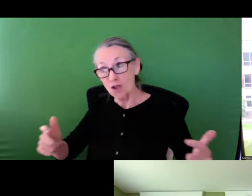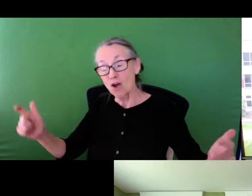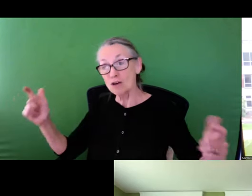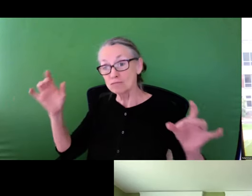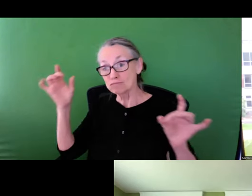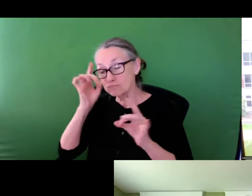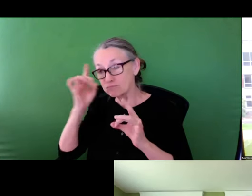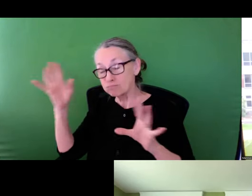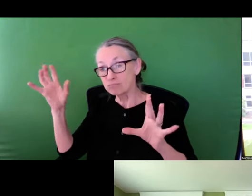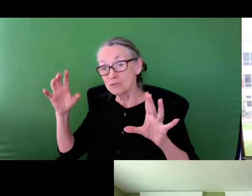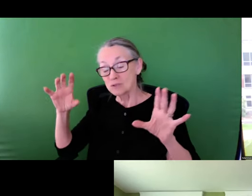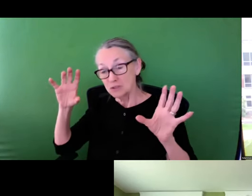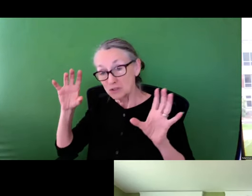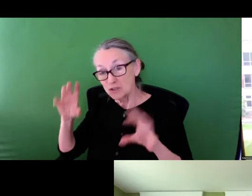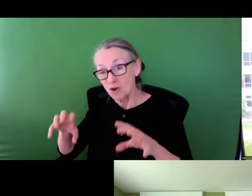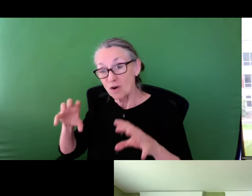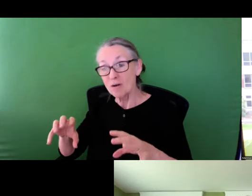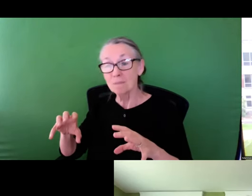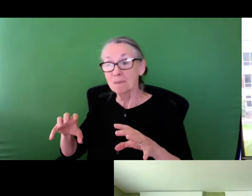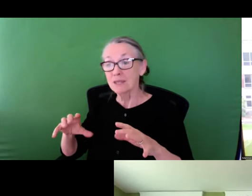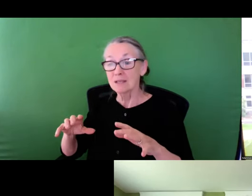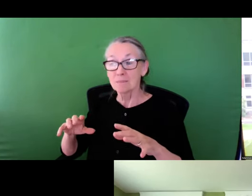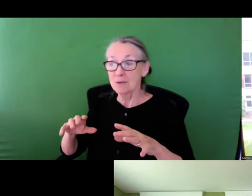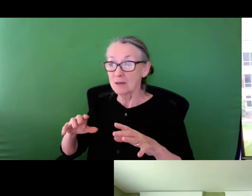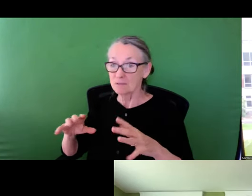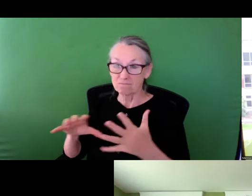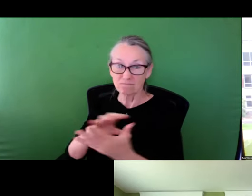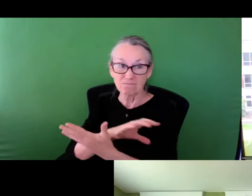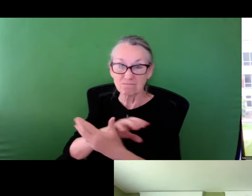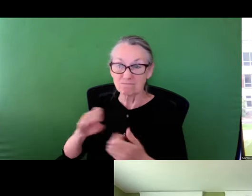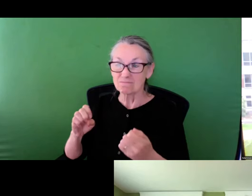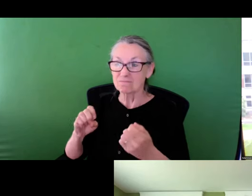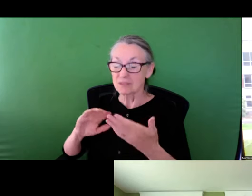perfect solution, but for a larger scale storm that